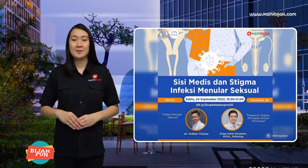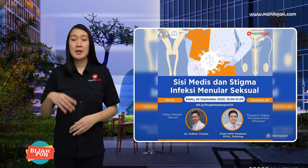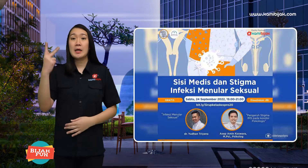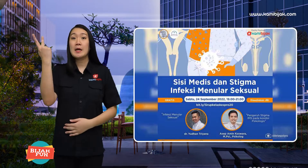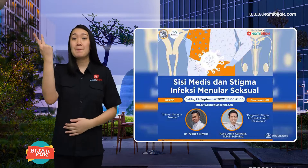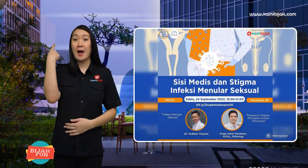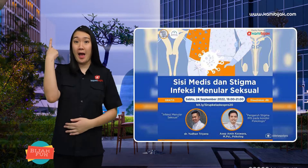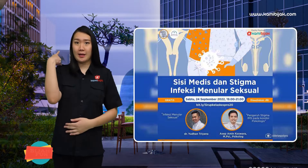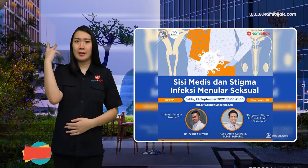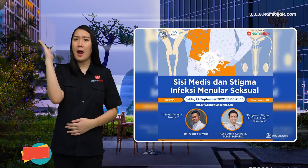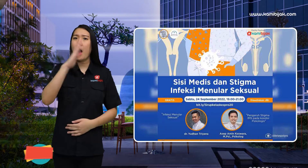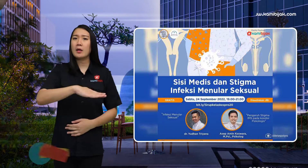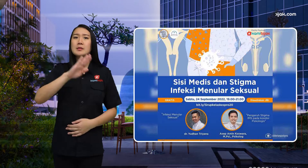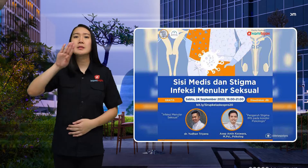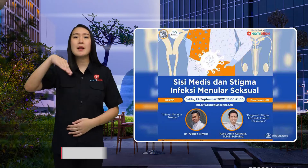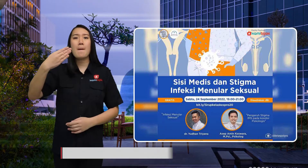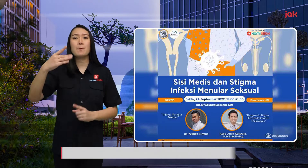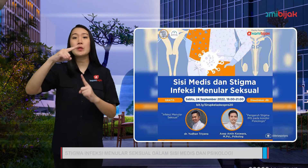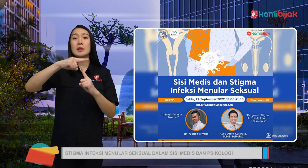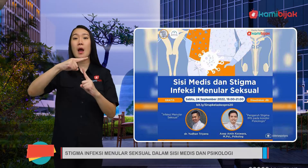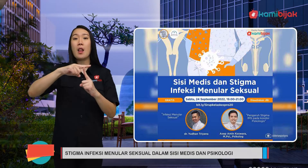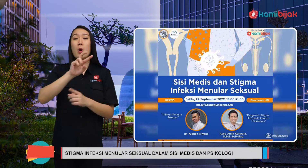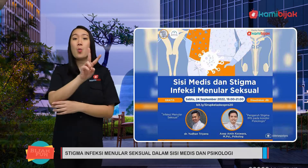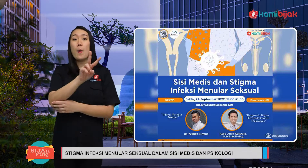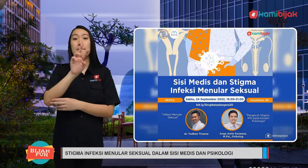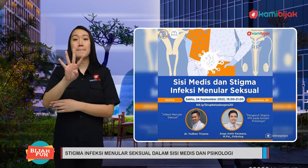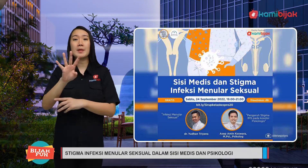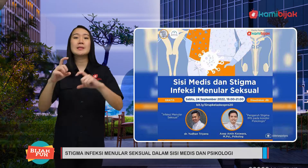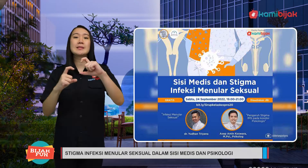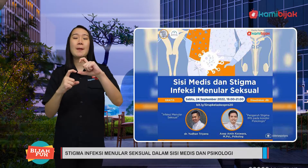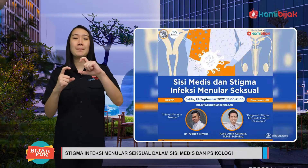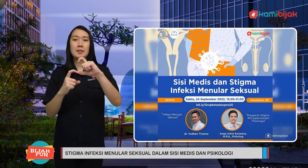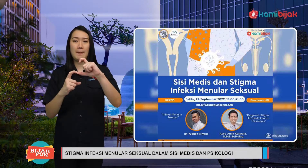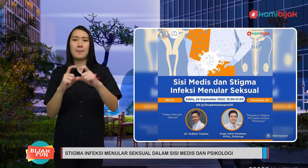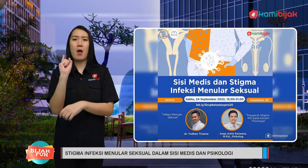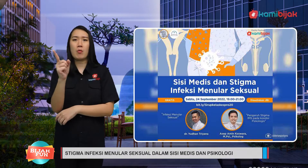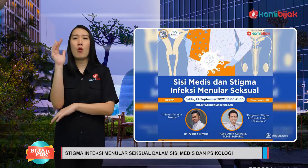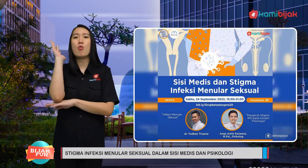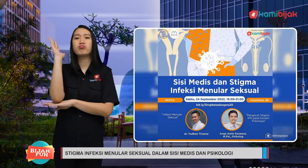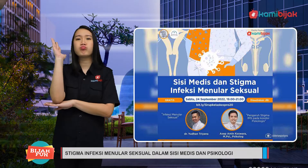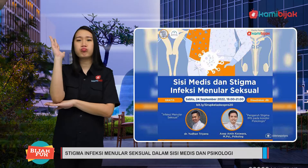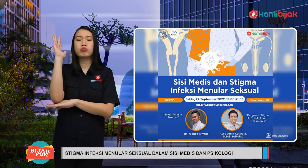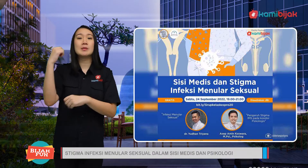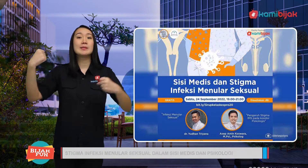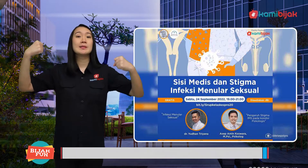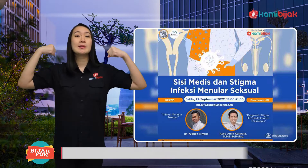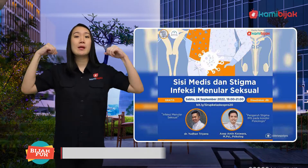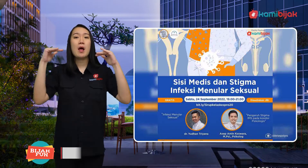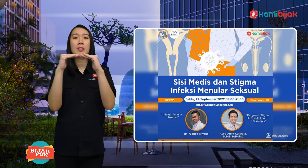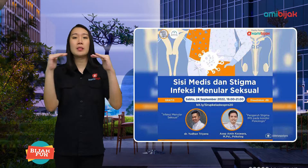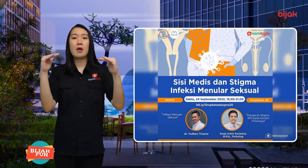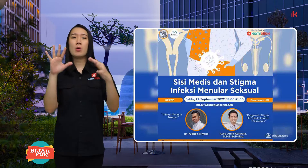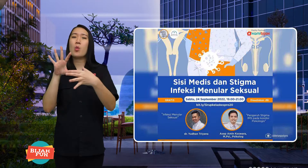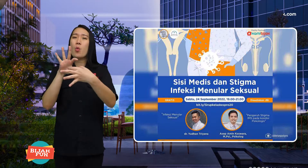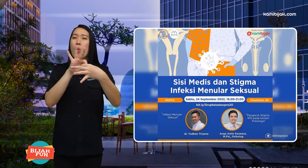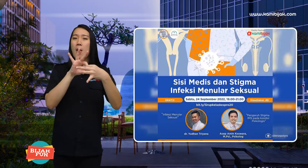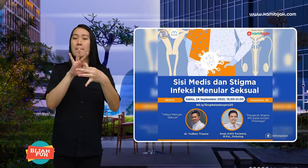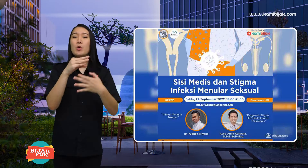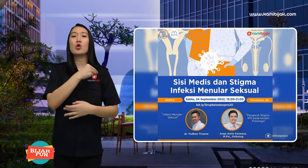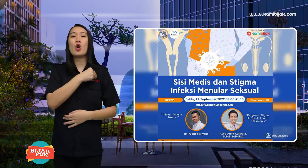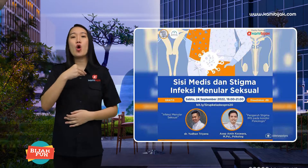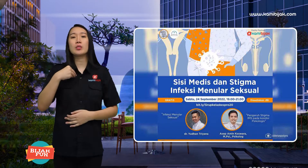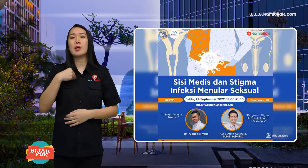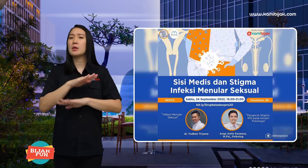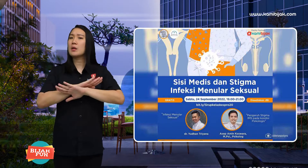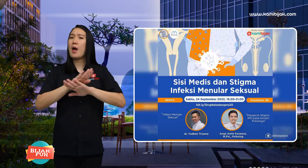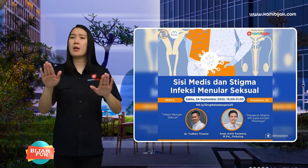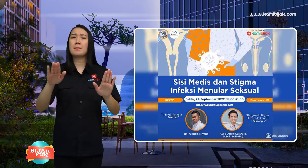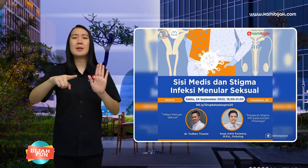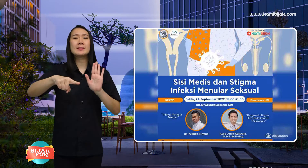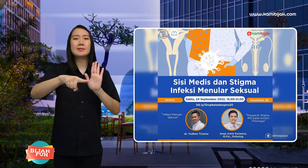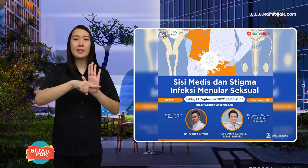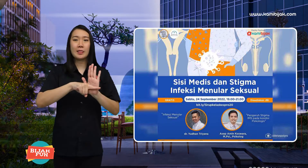On Saturday 24 September there is a webinar Sehara in collaboration with Doctors Without Stigma